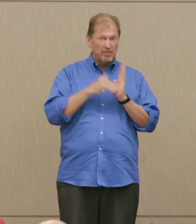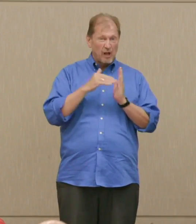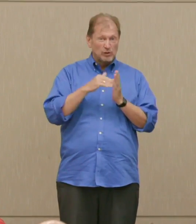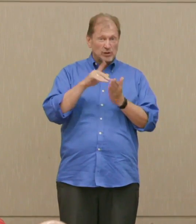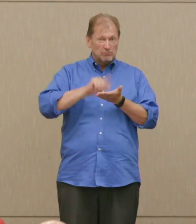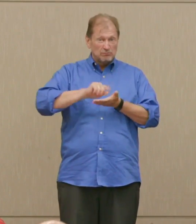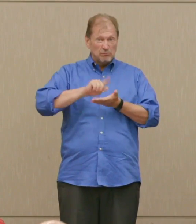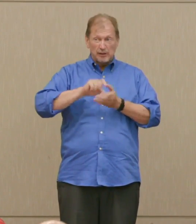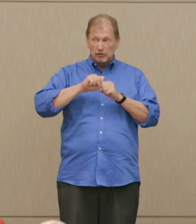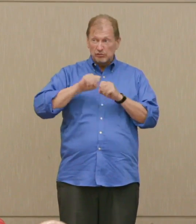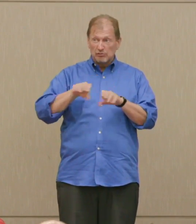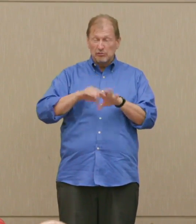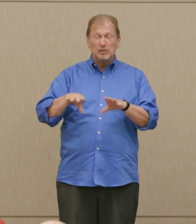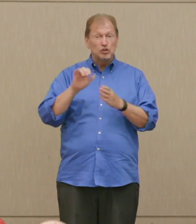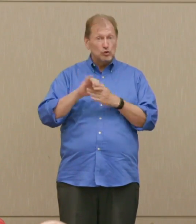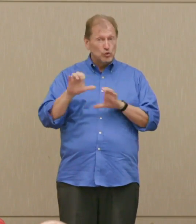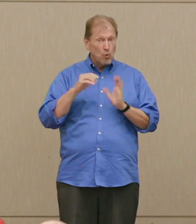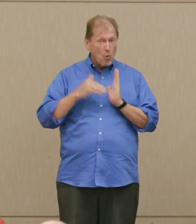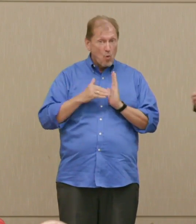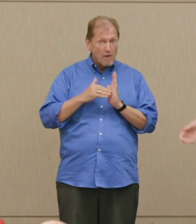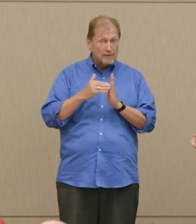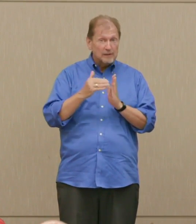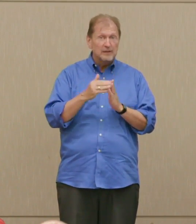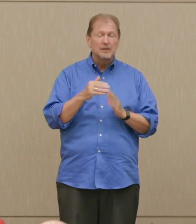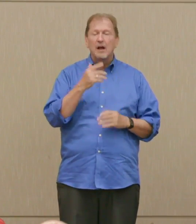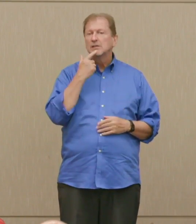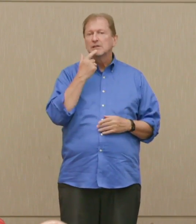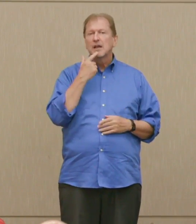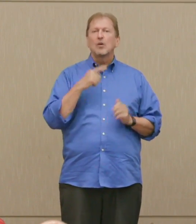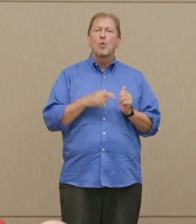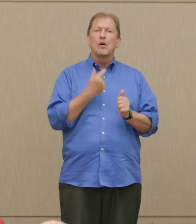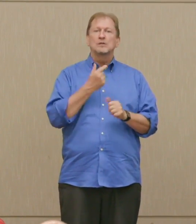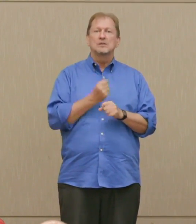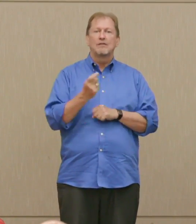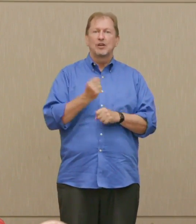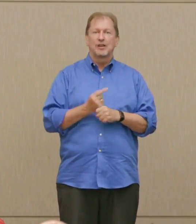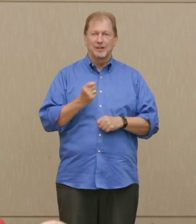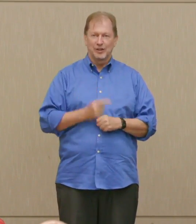Well, I would have said about once a year, if not more.